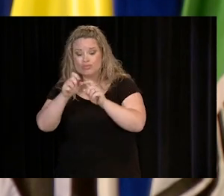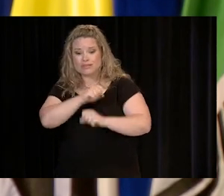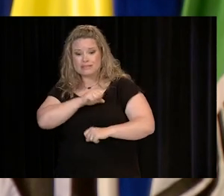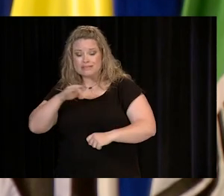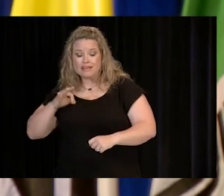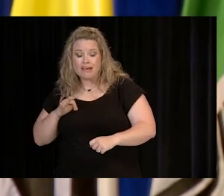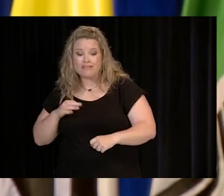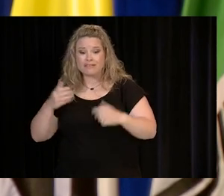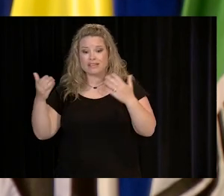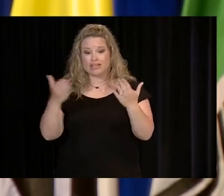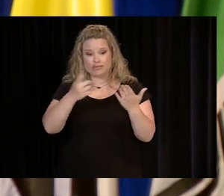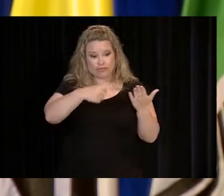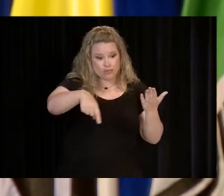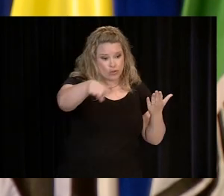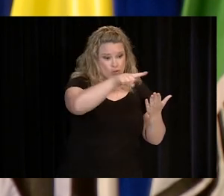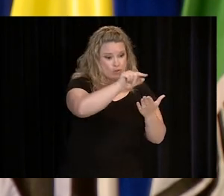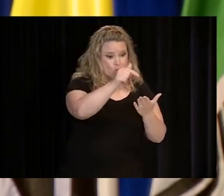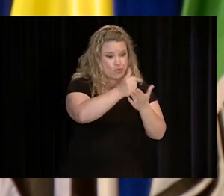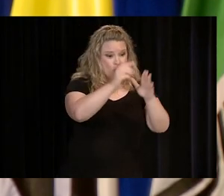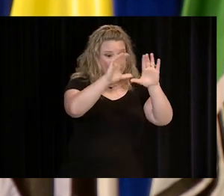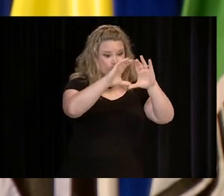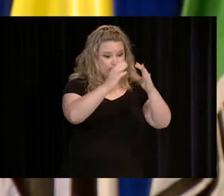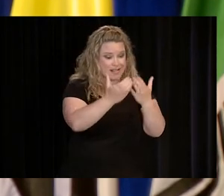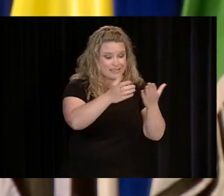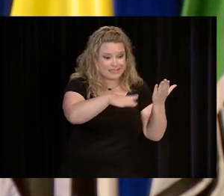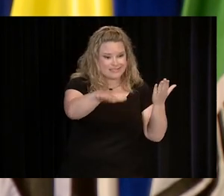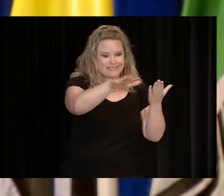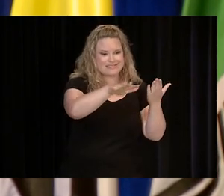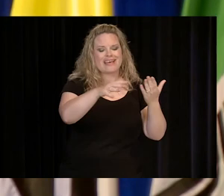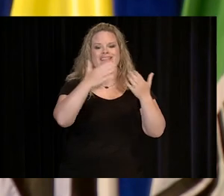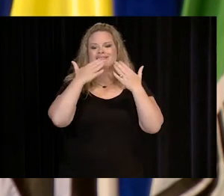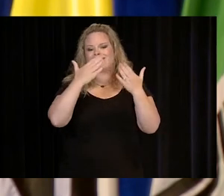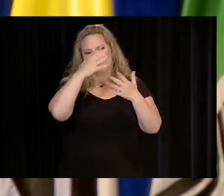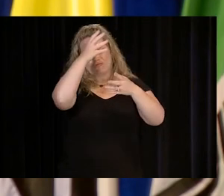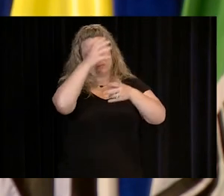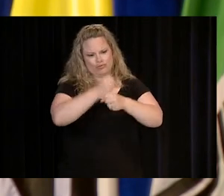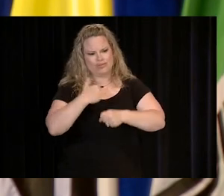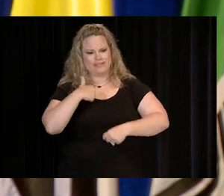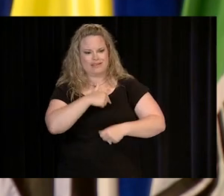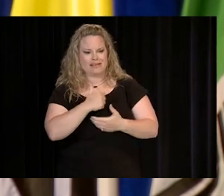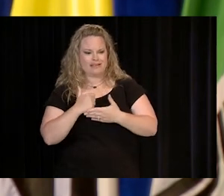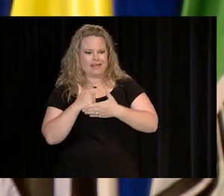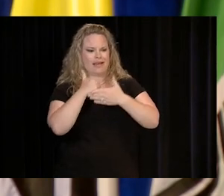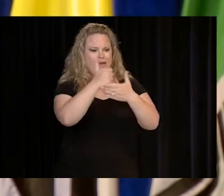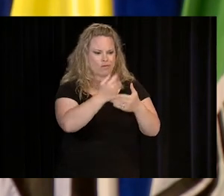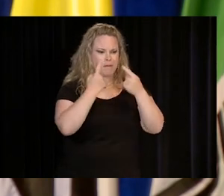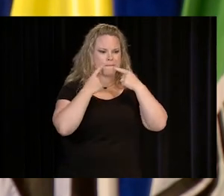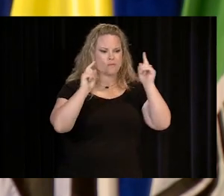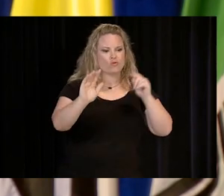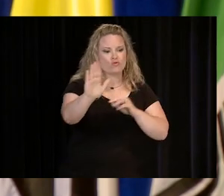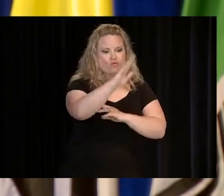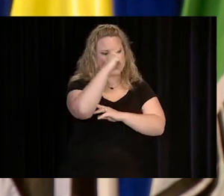TO THIS FINAL BROOKHAVEN COLLEGE GRADUATING CLASS, THANK YOU FOR TRUSTING US TO HELP YOU FULFILL YOUR DREAMS.